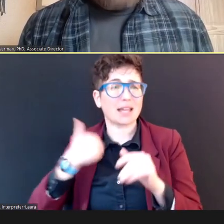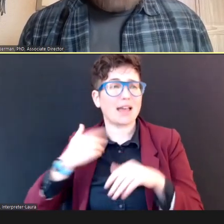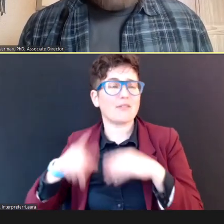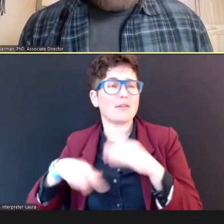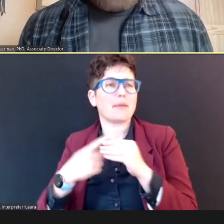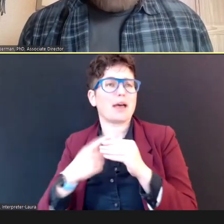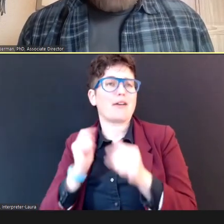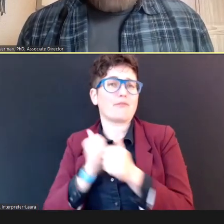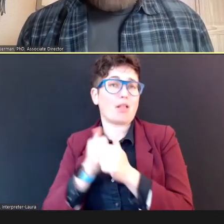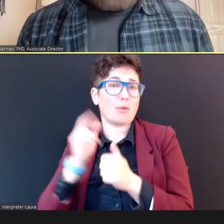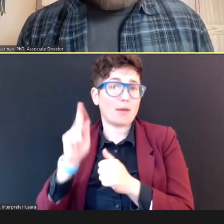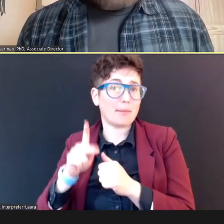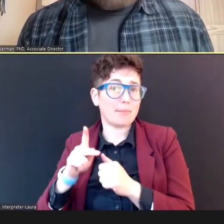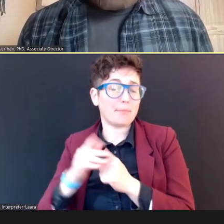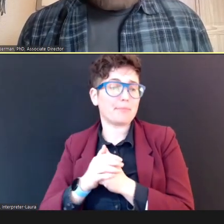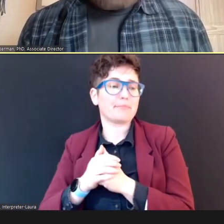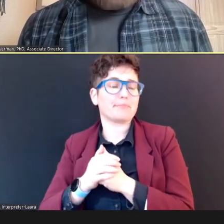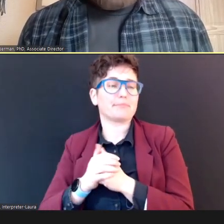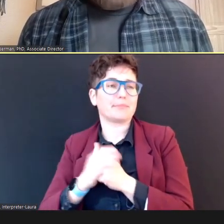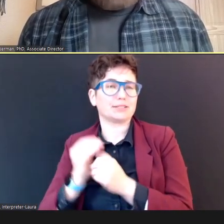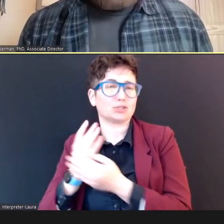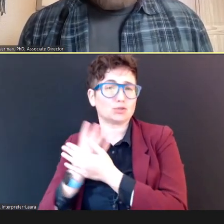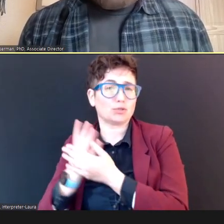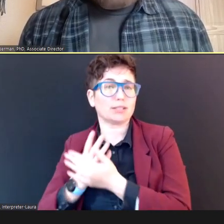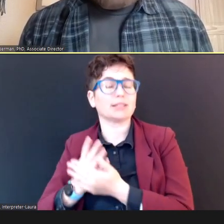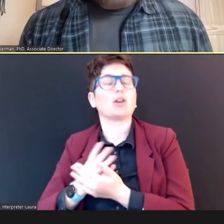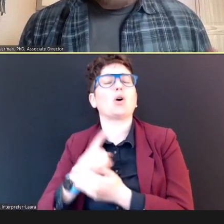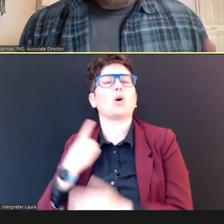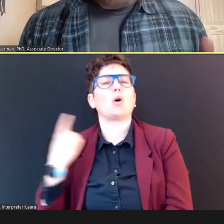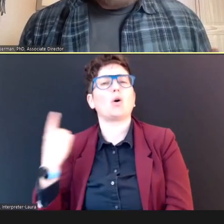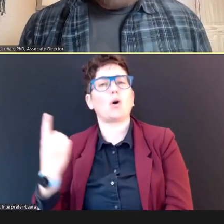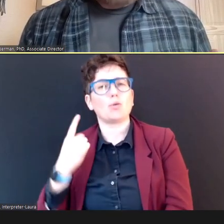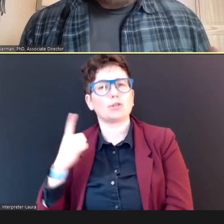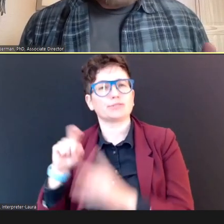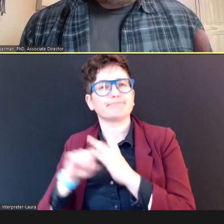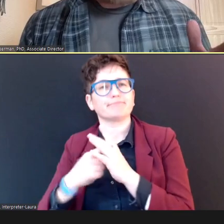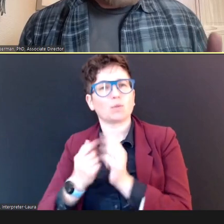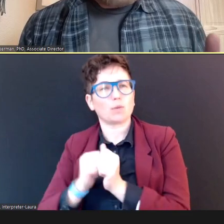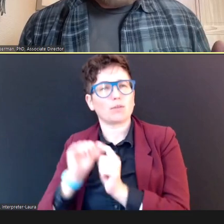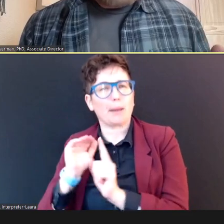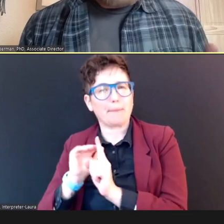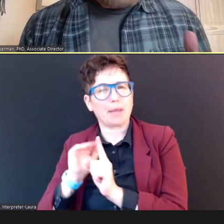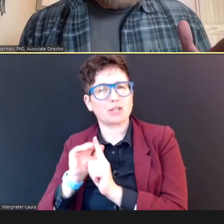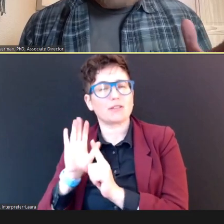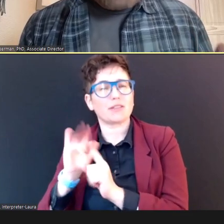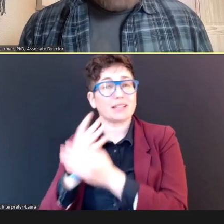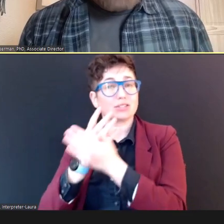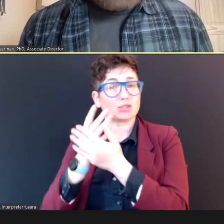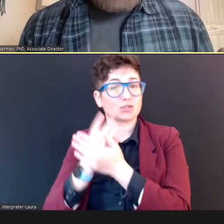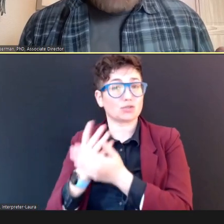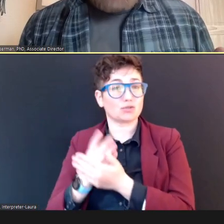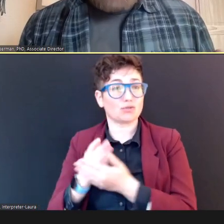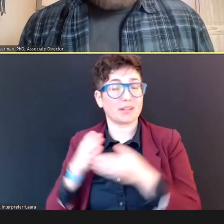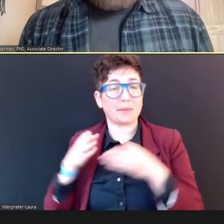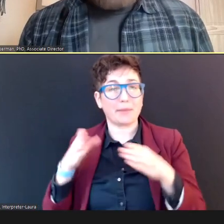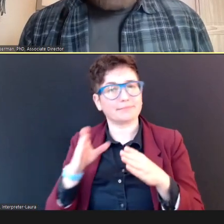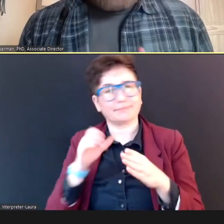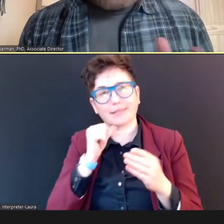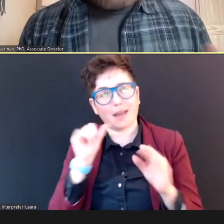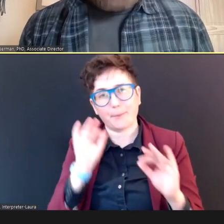And screening should always begin with a reminder that screening methods aren't perfect; and that whenever a parent or caregiver,